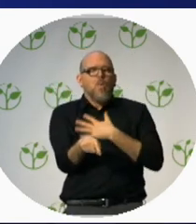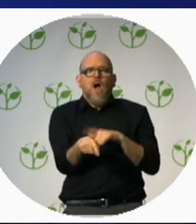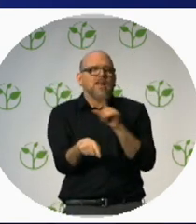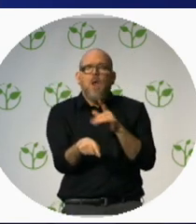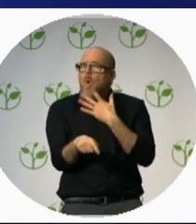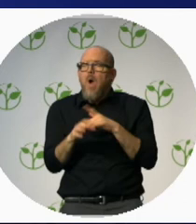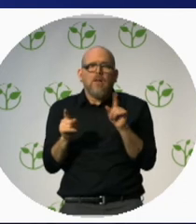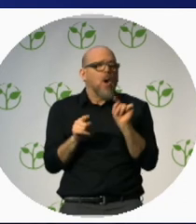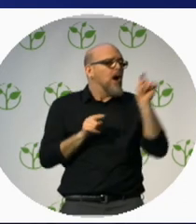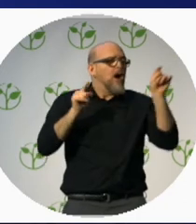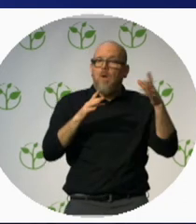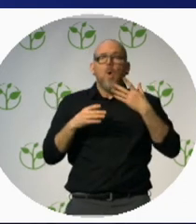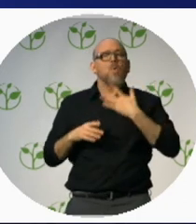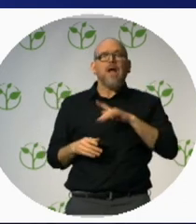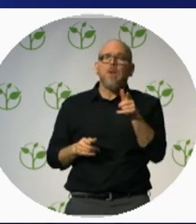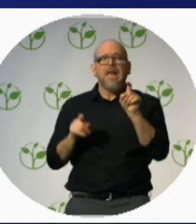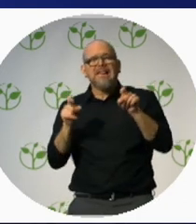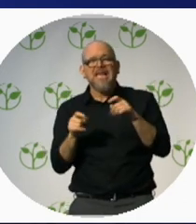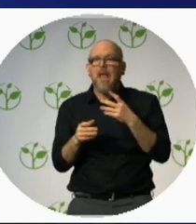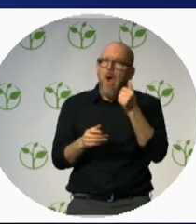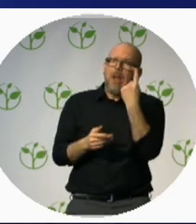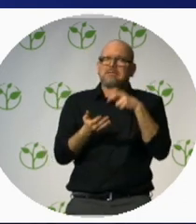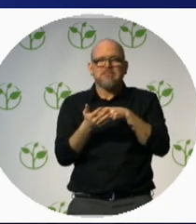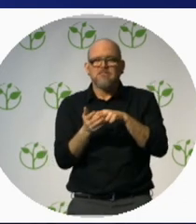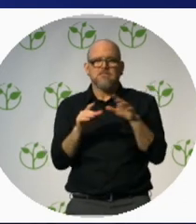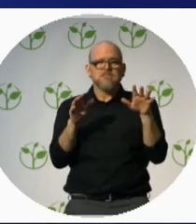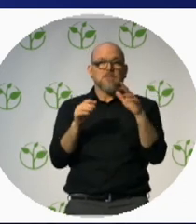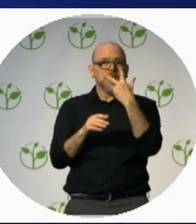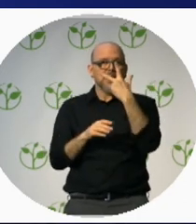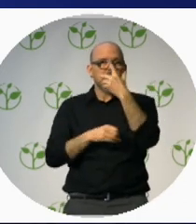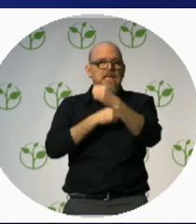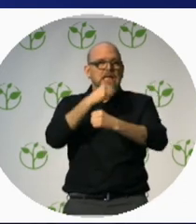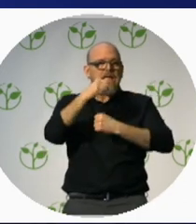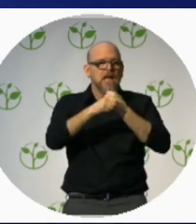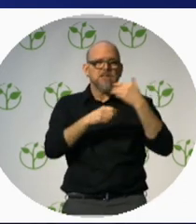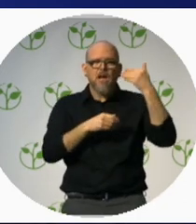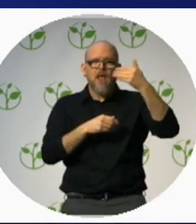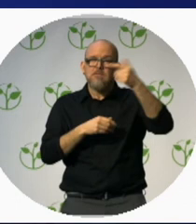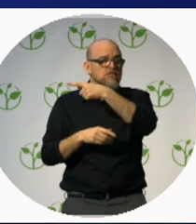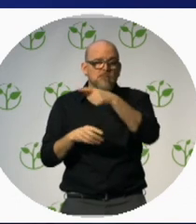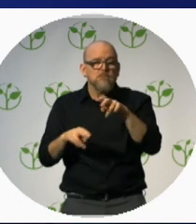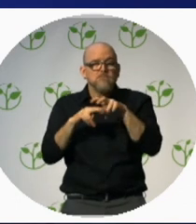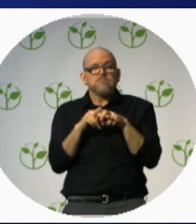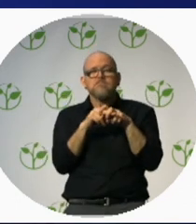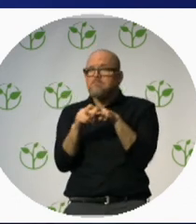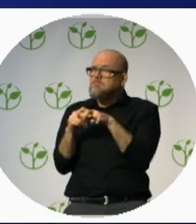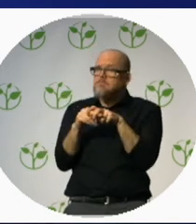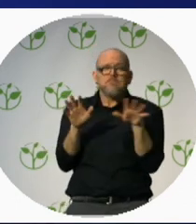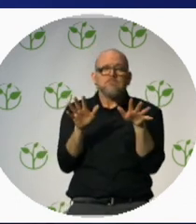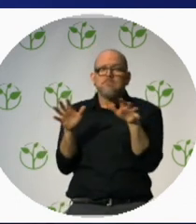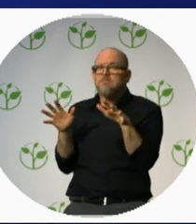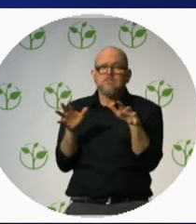Three years Danyl was kept in his wheelchair where conventional thinking would still have